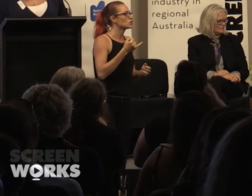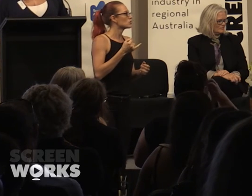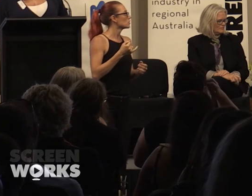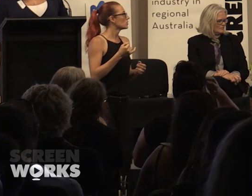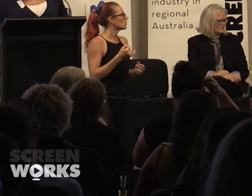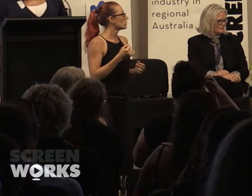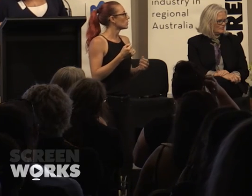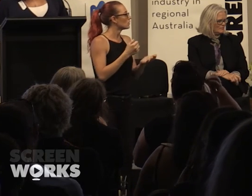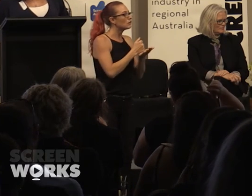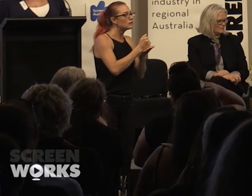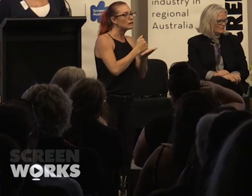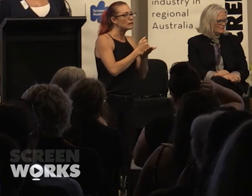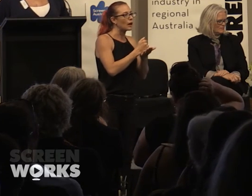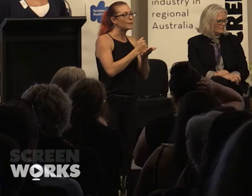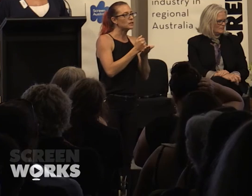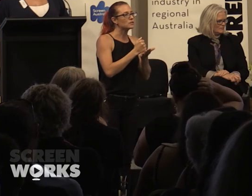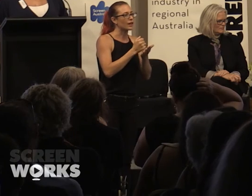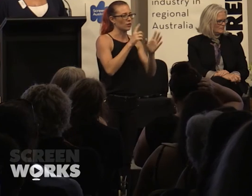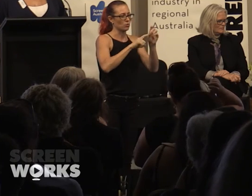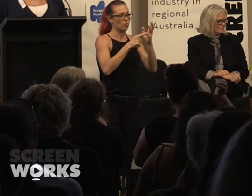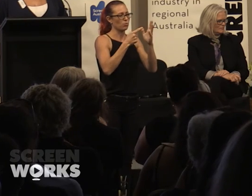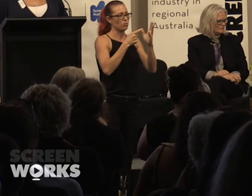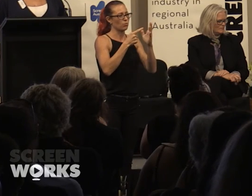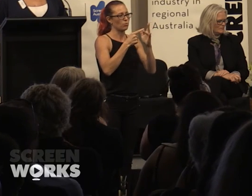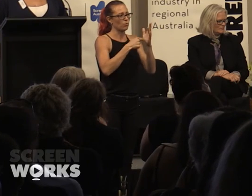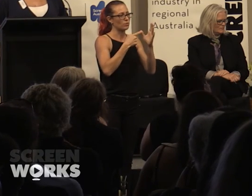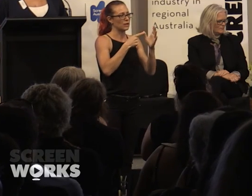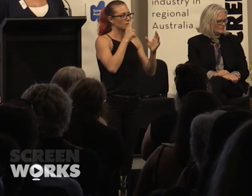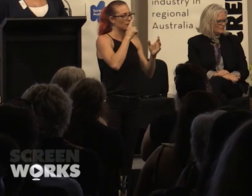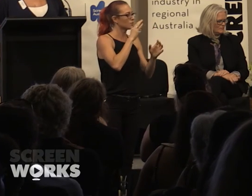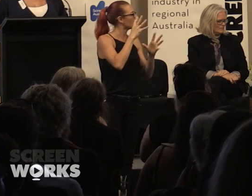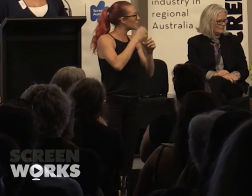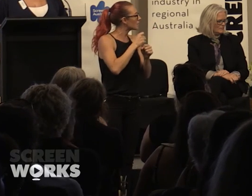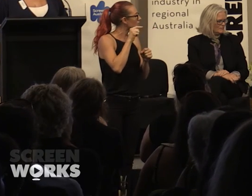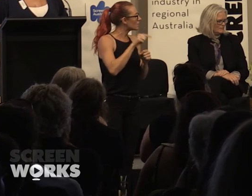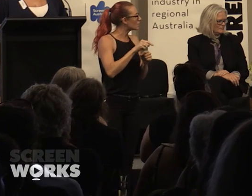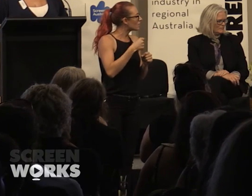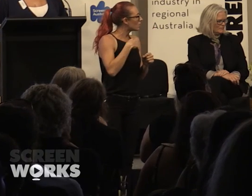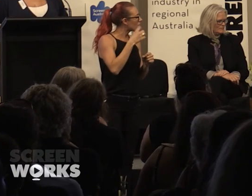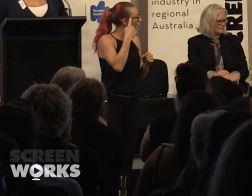I know alot of people do believe in quotas, I don't but thats not necessarily Screen Australian's point of view. I don't think it's helpful when you